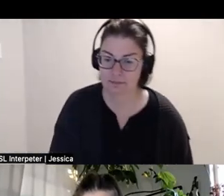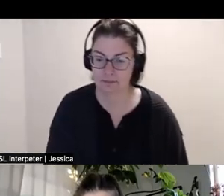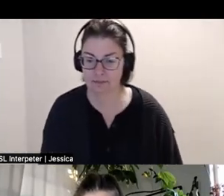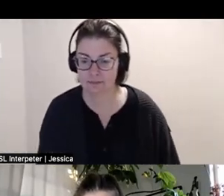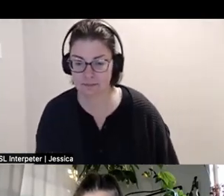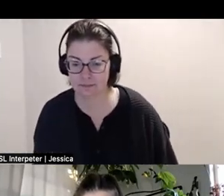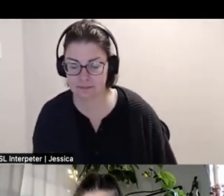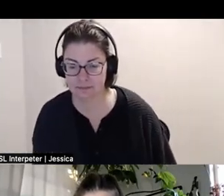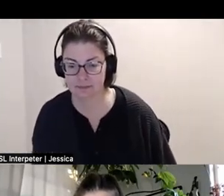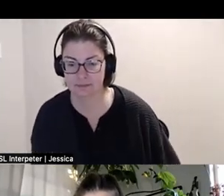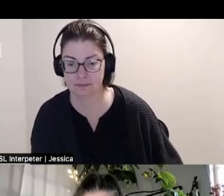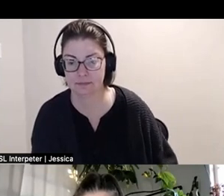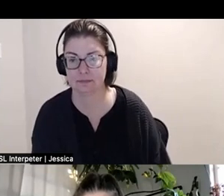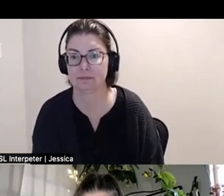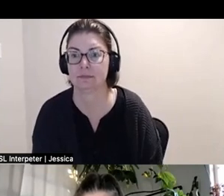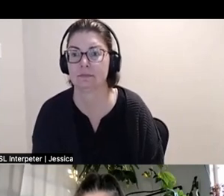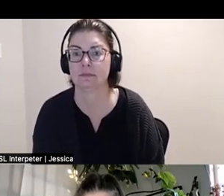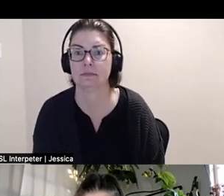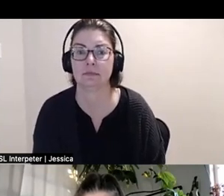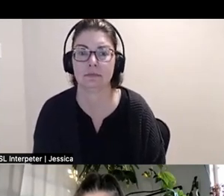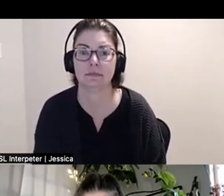patch: I wanted to ask about treats.